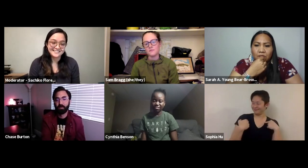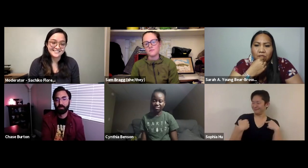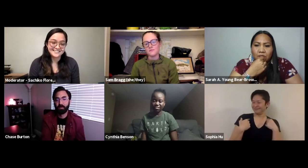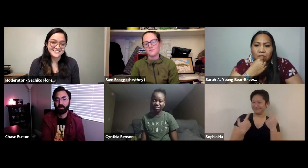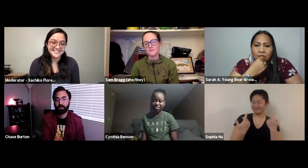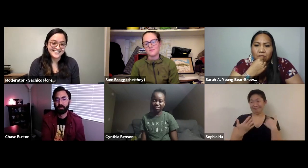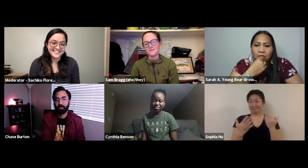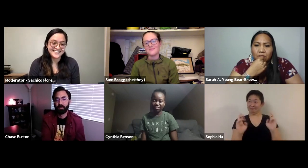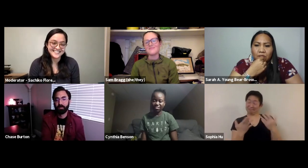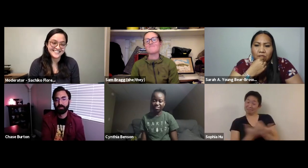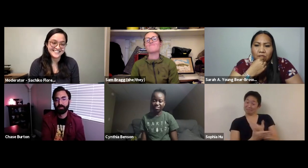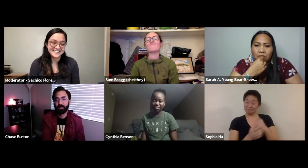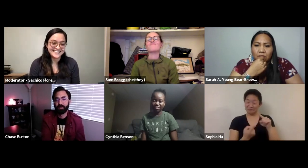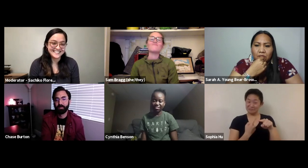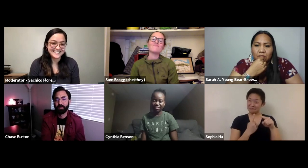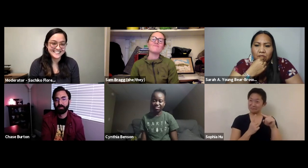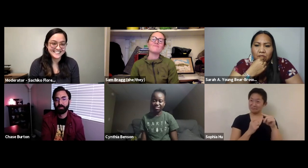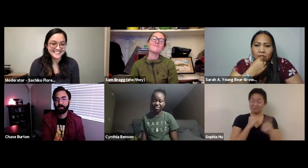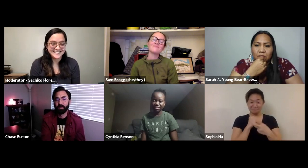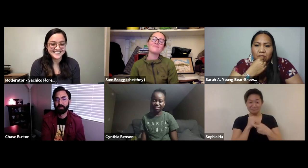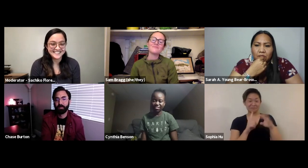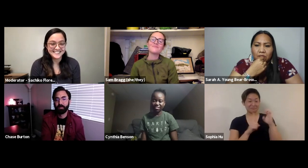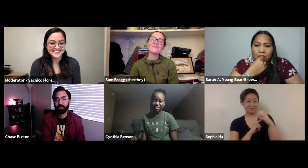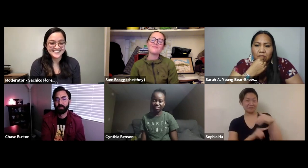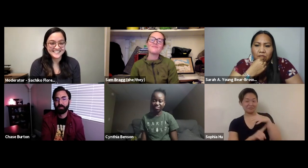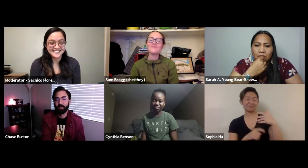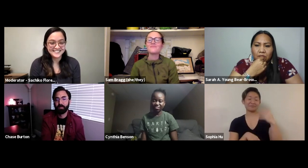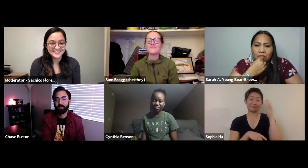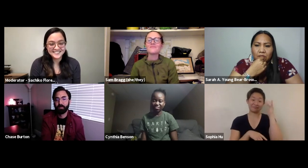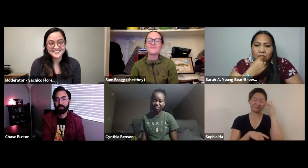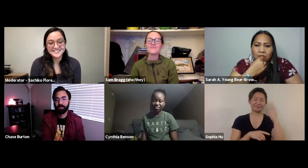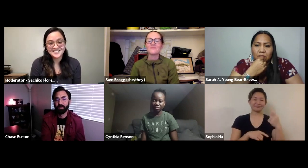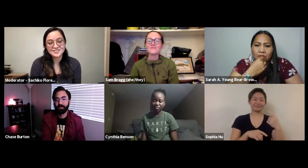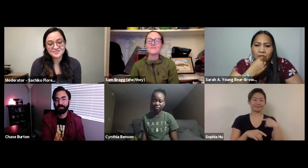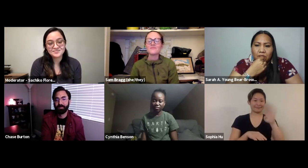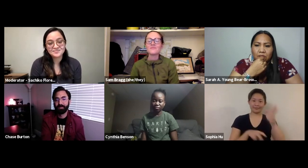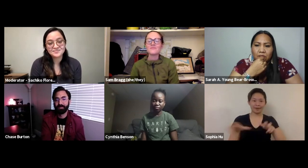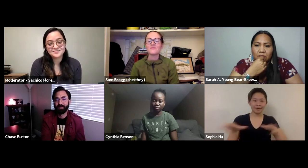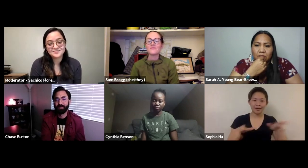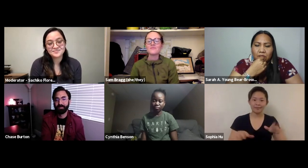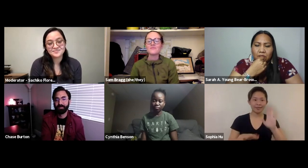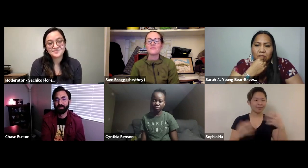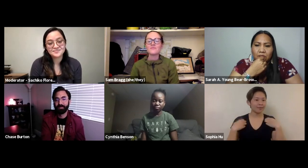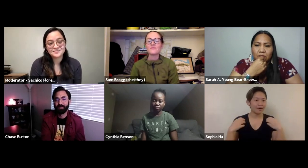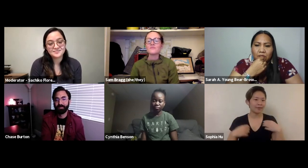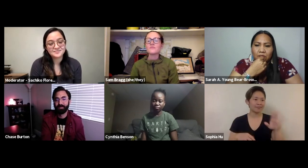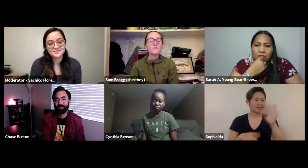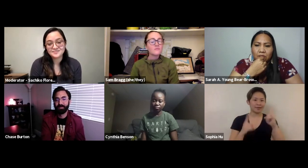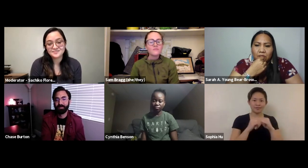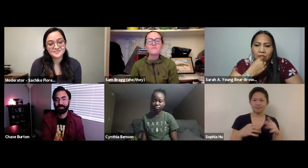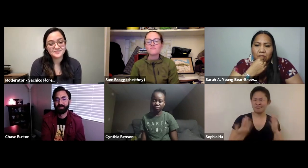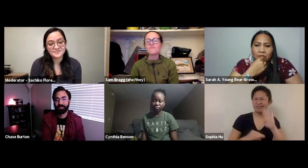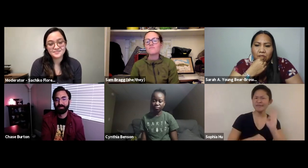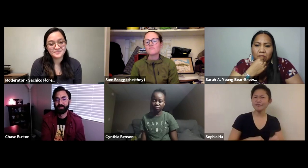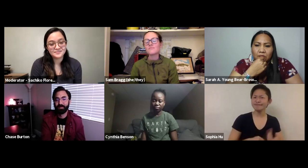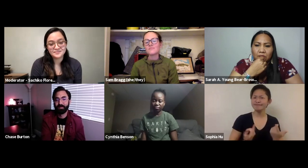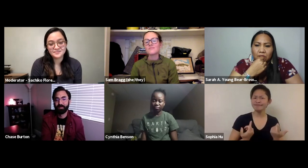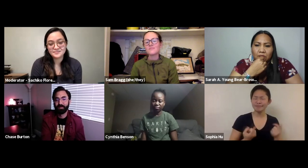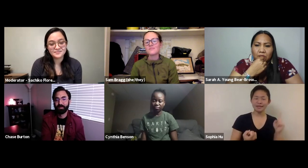with the outdoors. Whereas I'm still new to conservation and environmental issues. I've